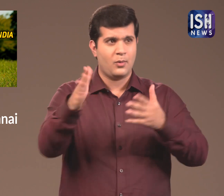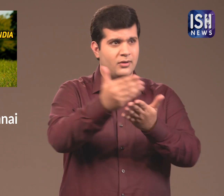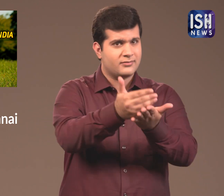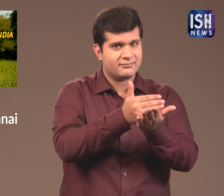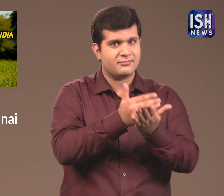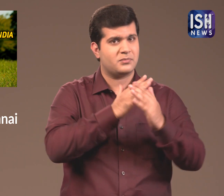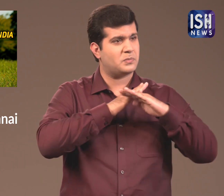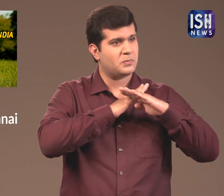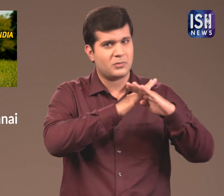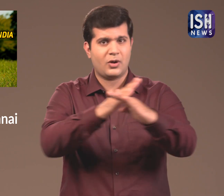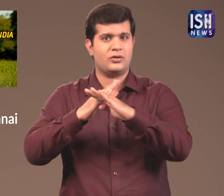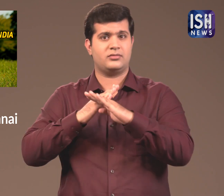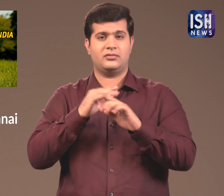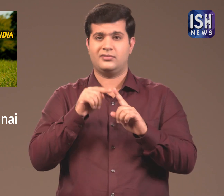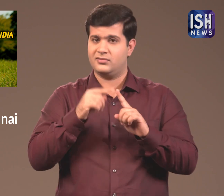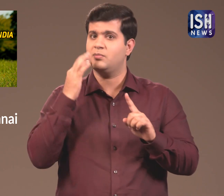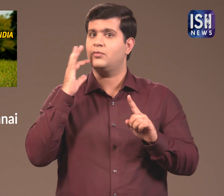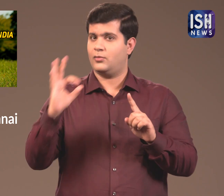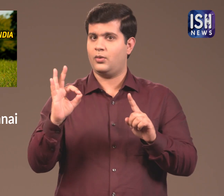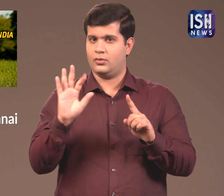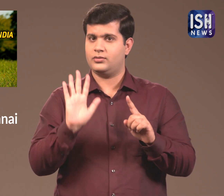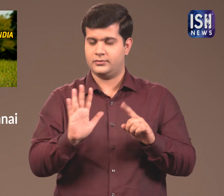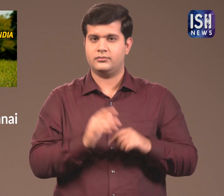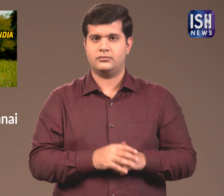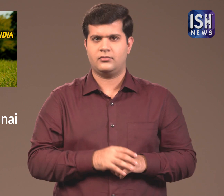We need to preserve and protect them. This is very important.